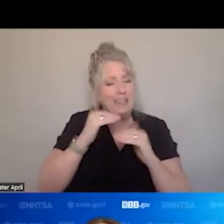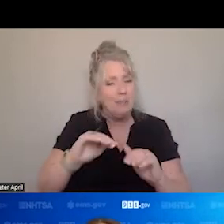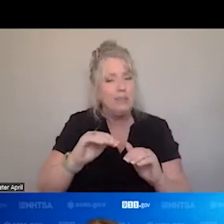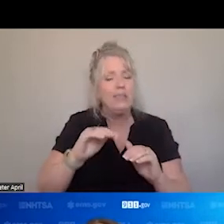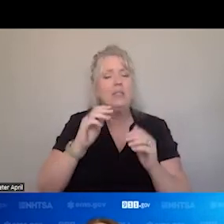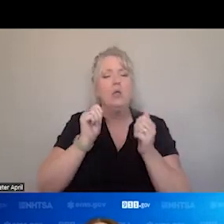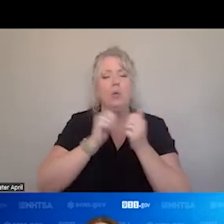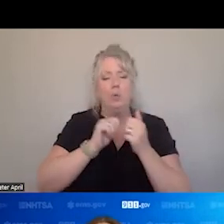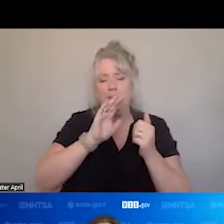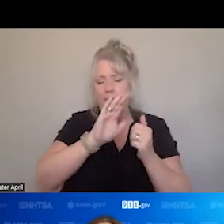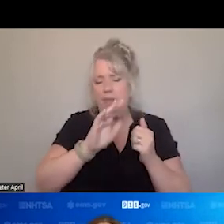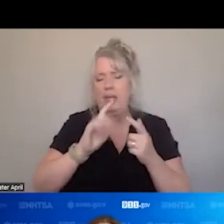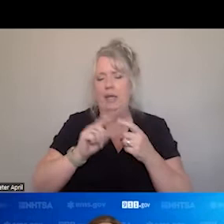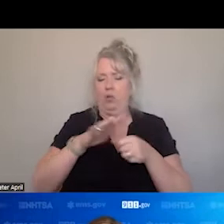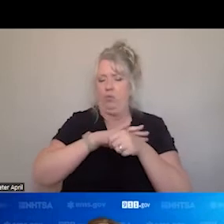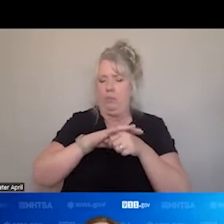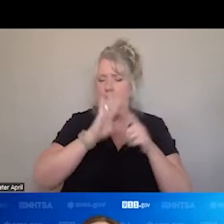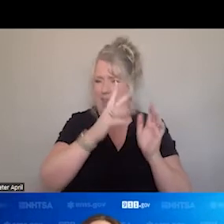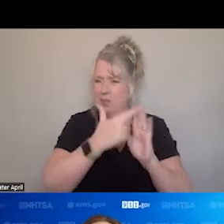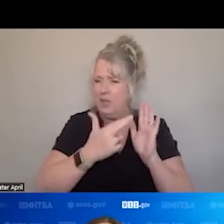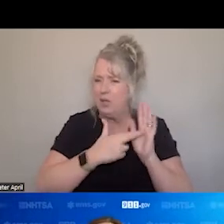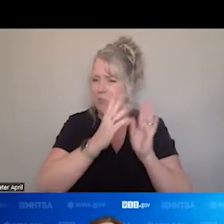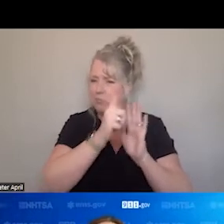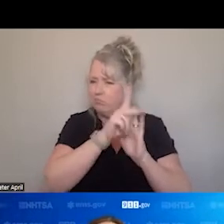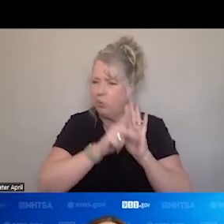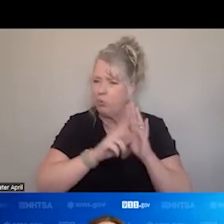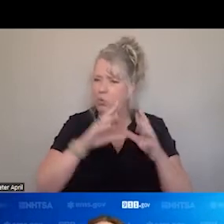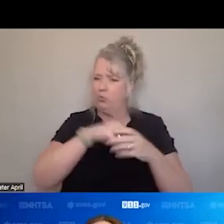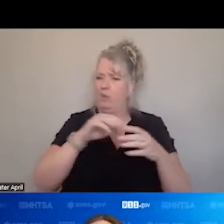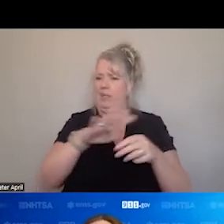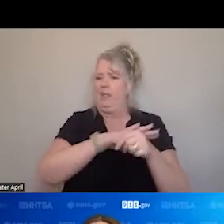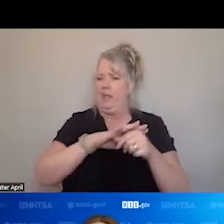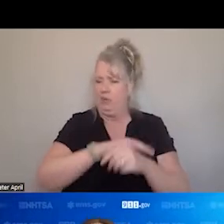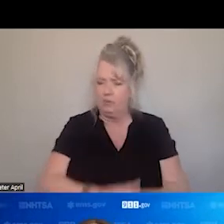THEIR PROTOCOLS, AND WHAT THEY ARE ALLOWED TO DO WITHIN THEIR PROTOCOLS. NEXT SLIDE, PLEASE.